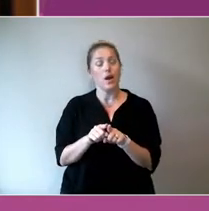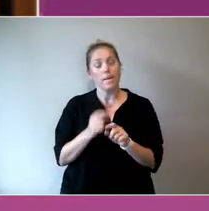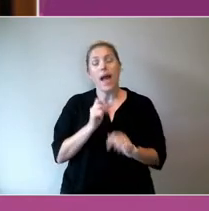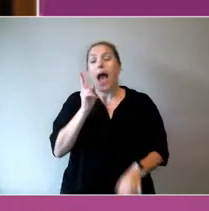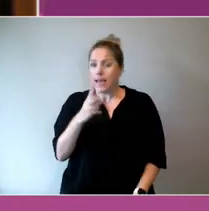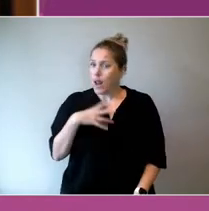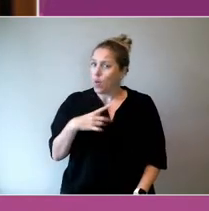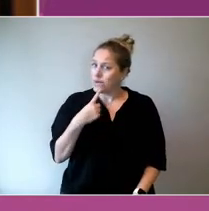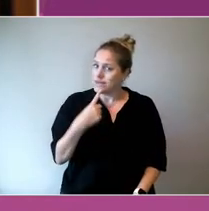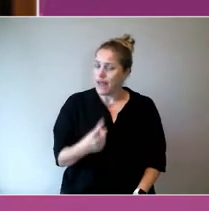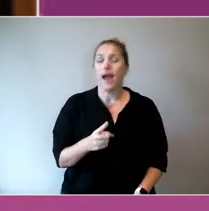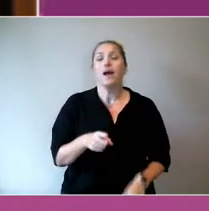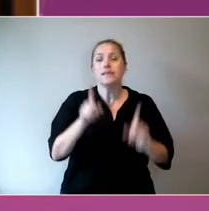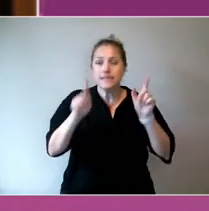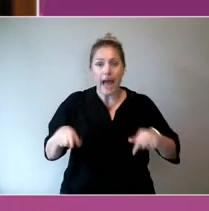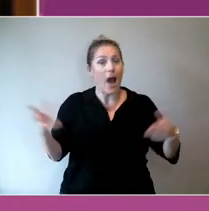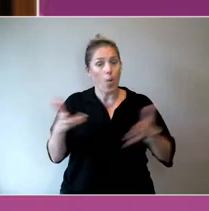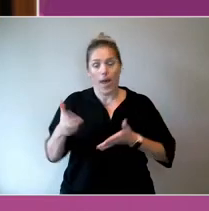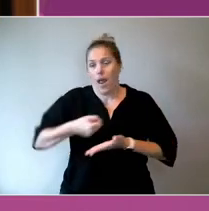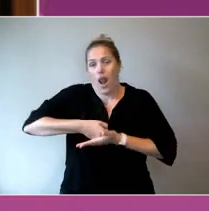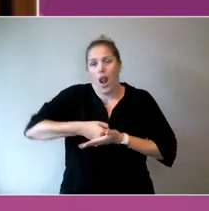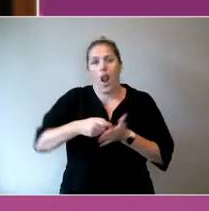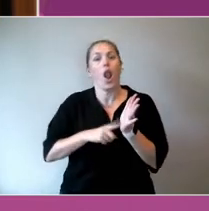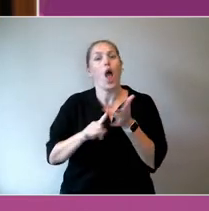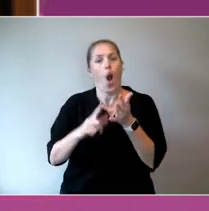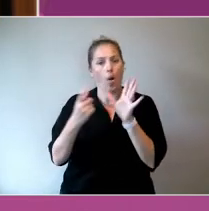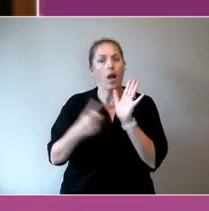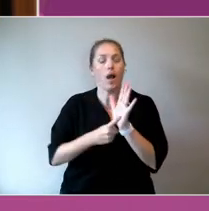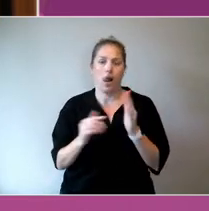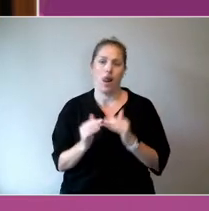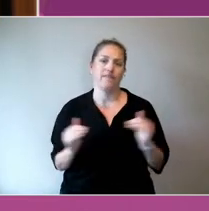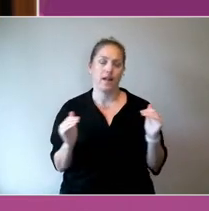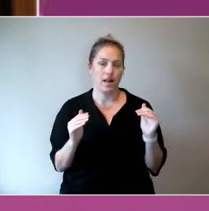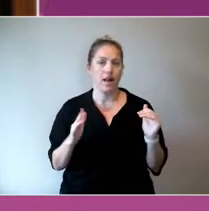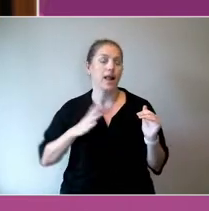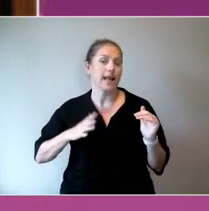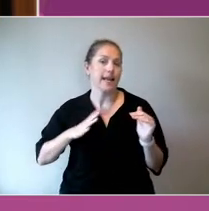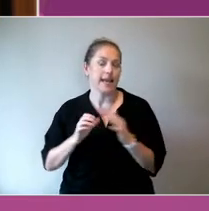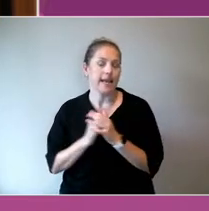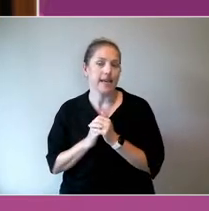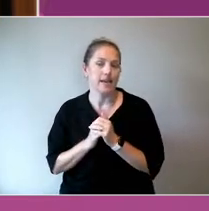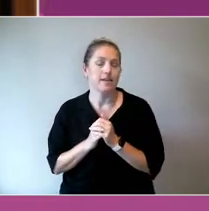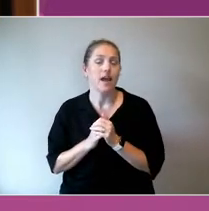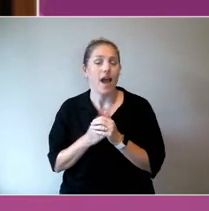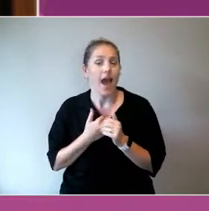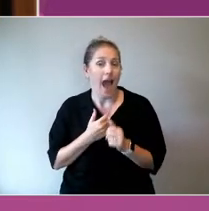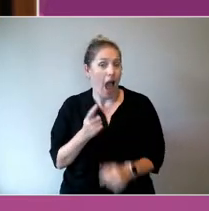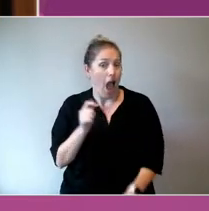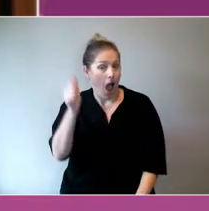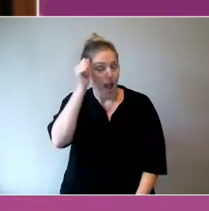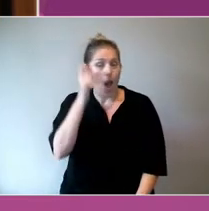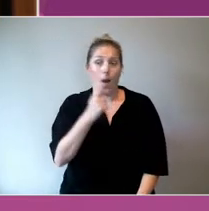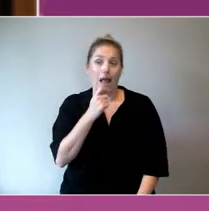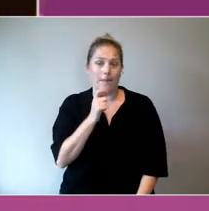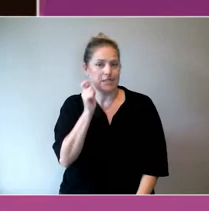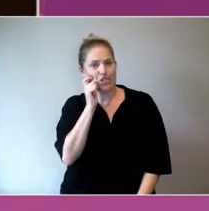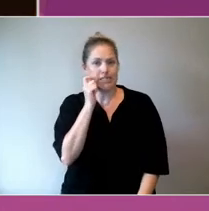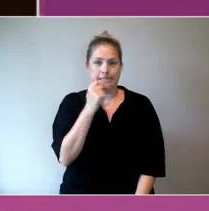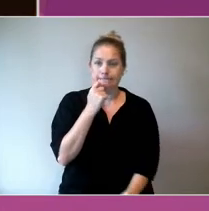and policy spaces, there's more that could happen to bring those together. It's a bit cheeky of me to say, when I worked in the public service, there was a point we